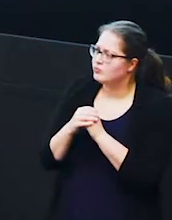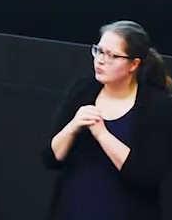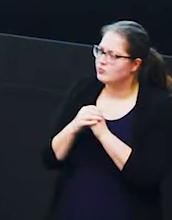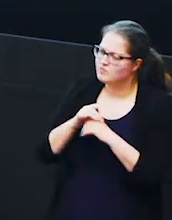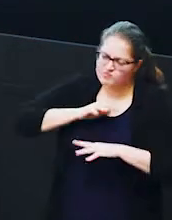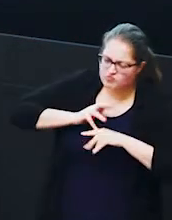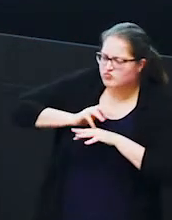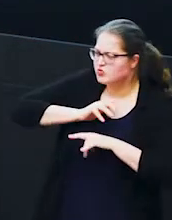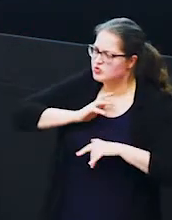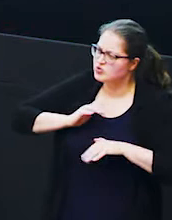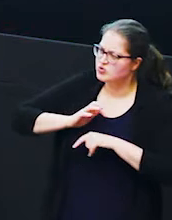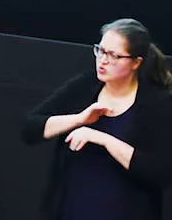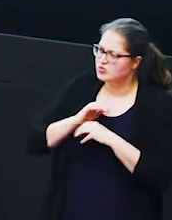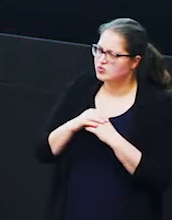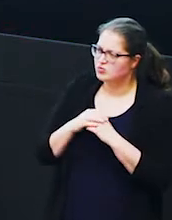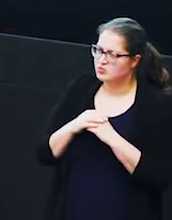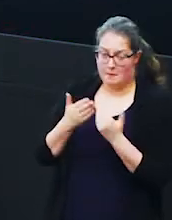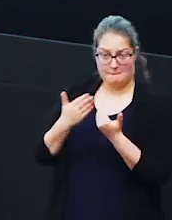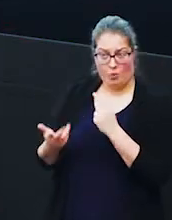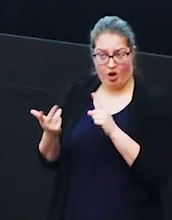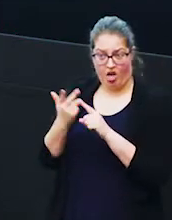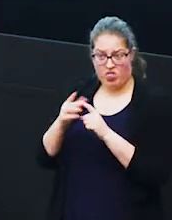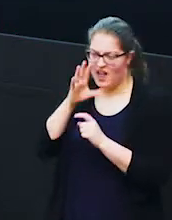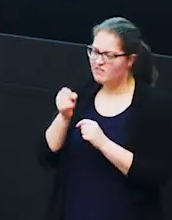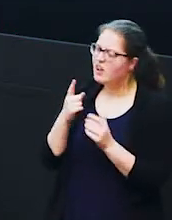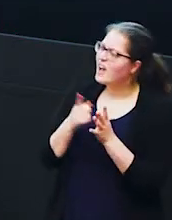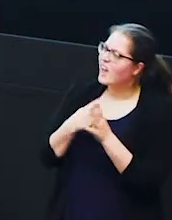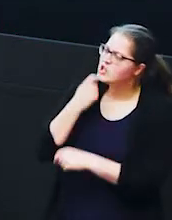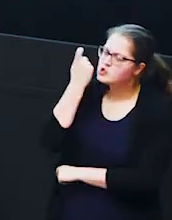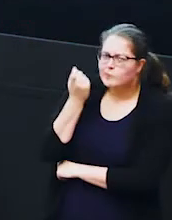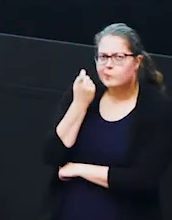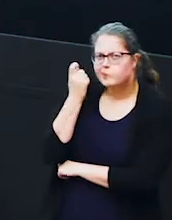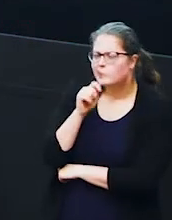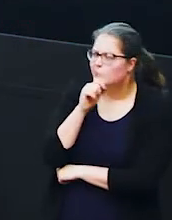rumbling maybe more than the other elephants and so acacia was wondering why is it that beetlejuice